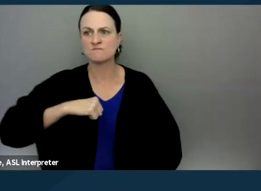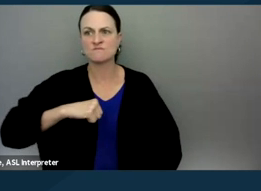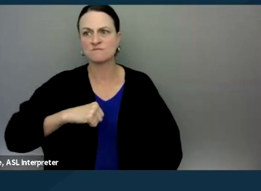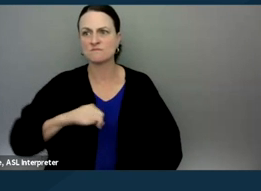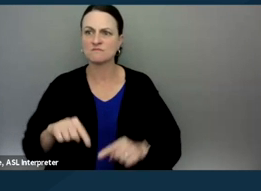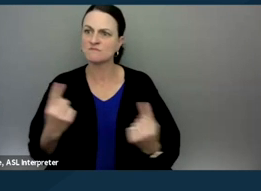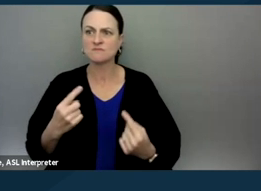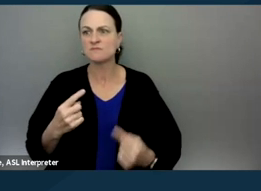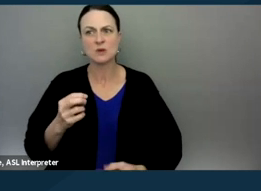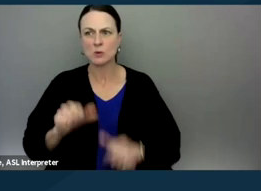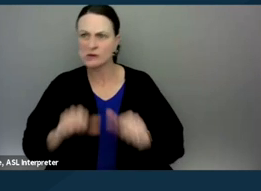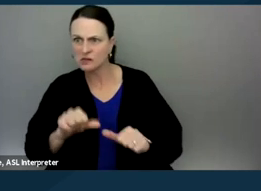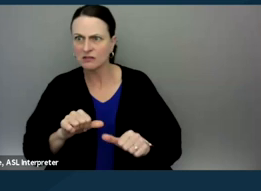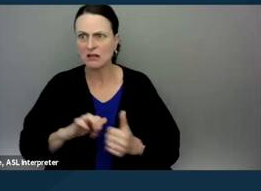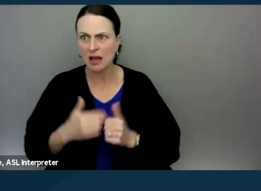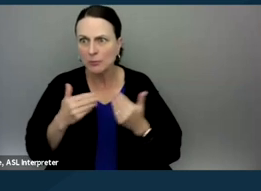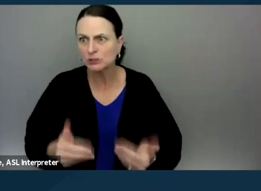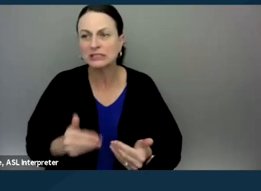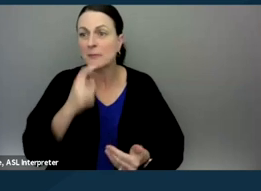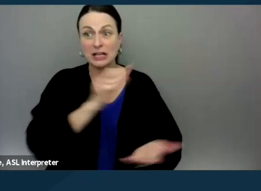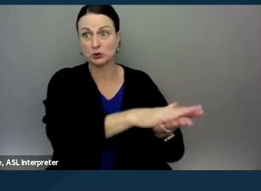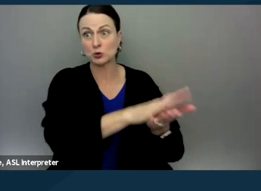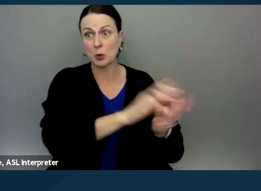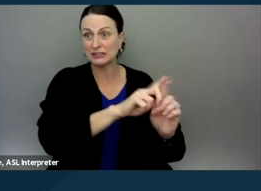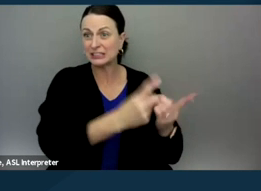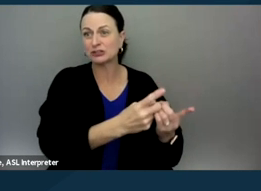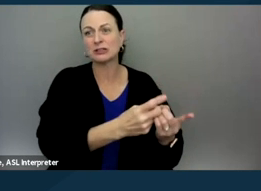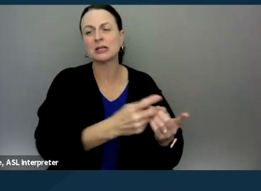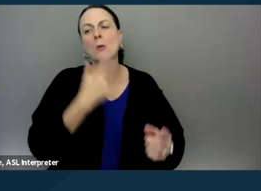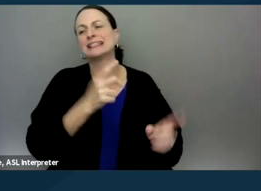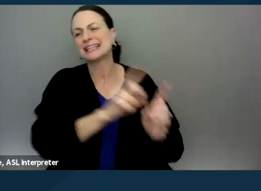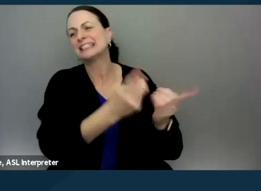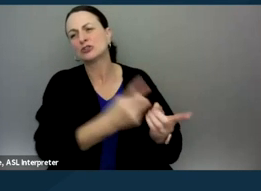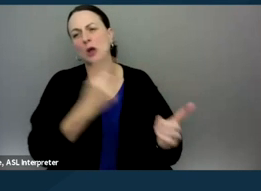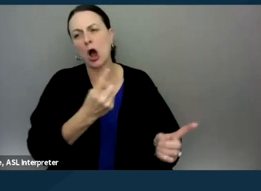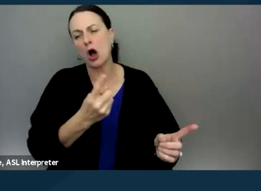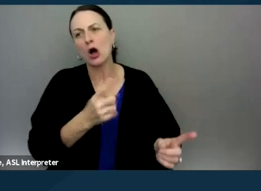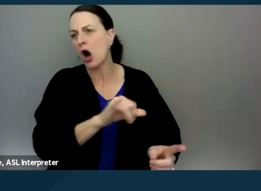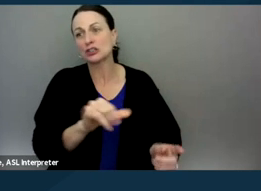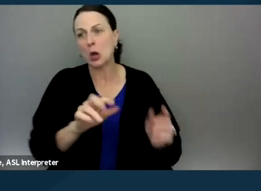or uncertain about how to proceed because the school district or, and when we say school district, we also mean charter schools by the way,